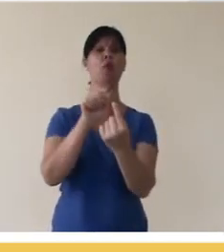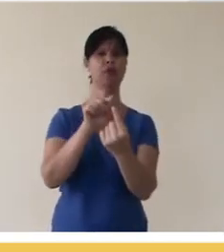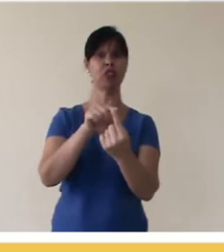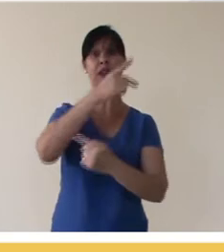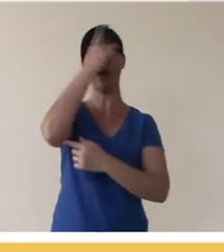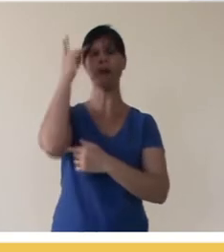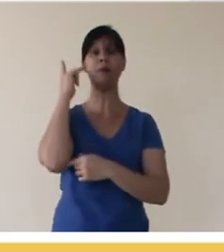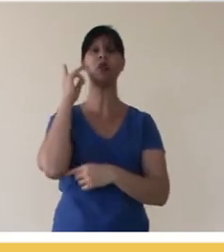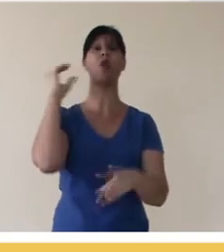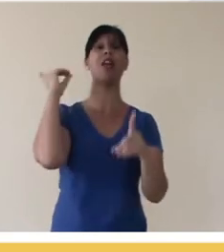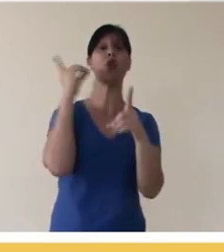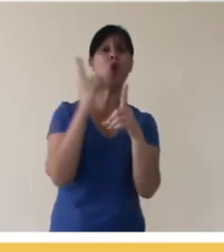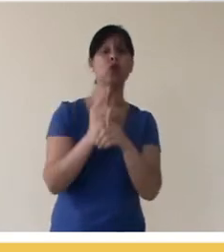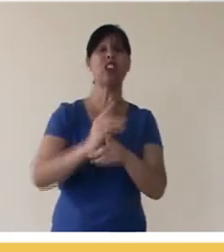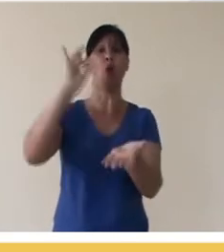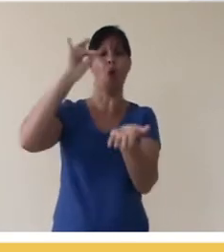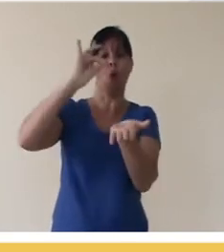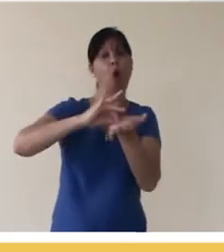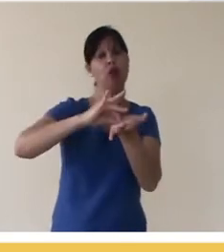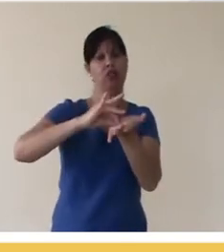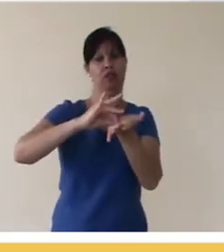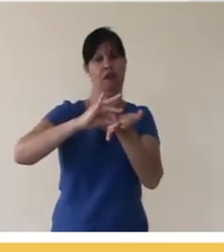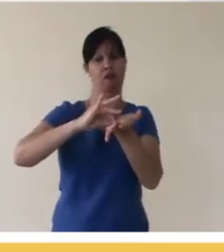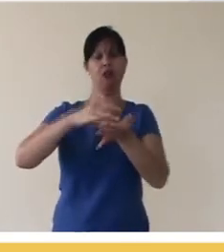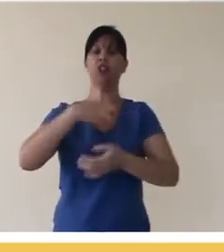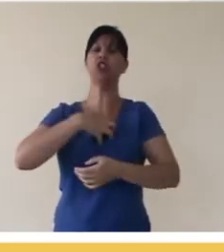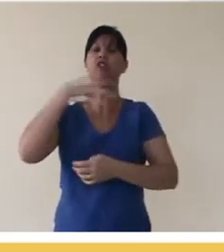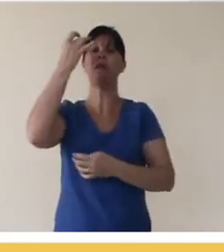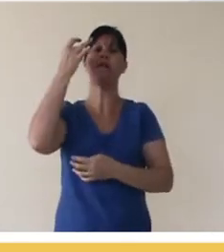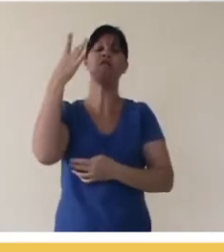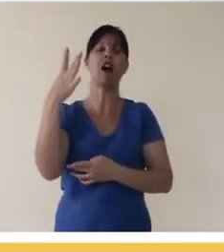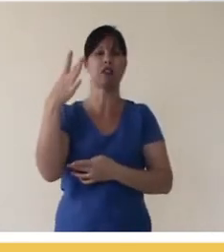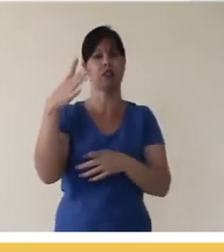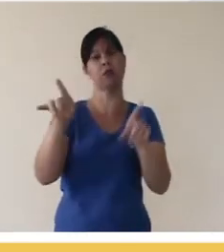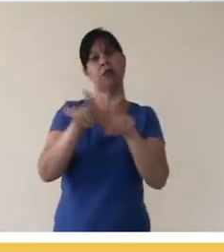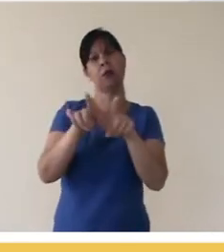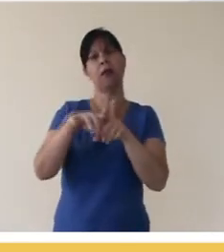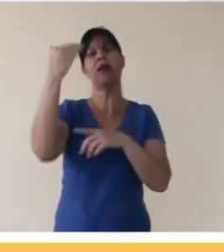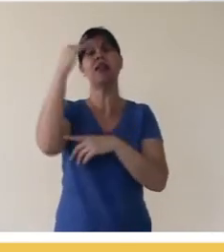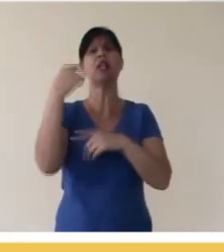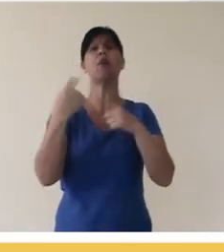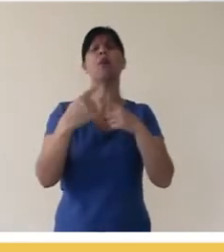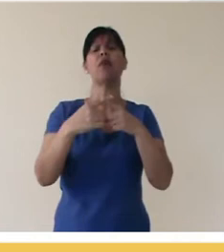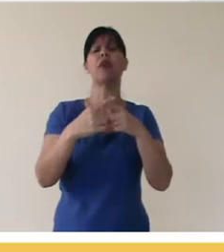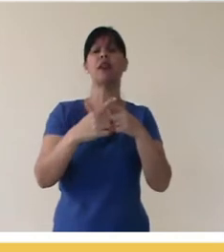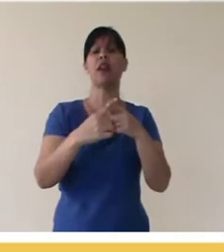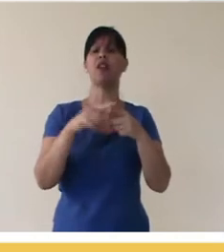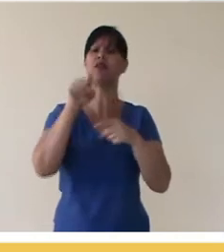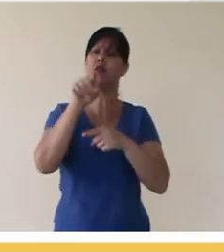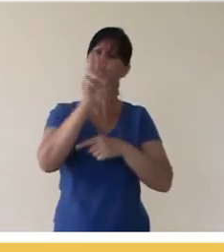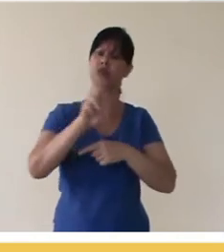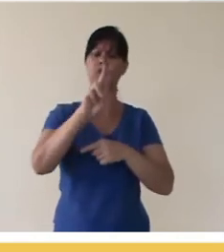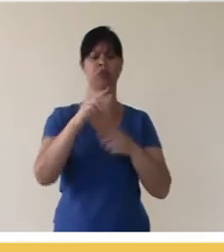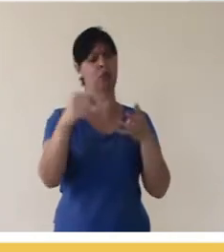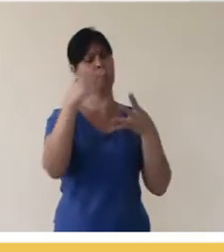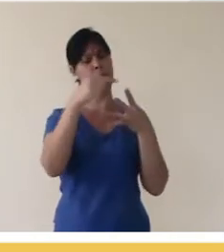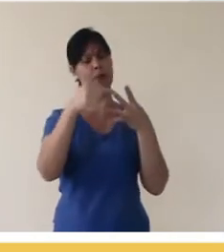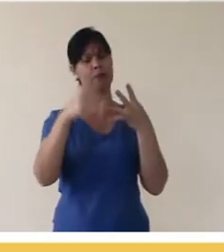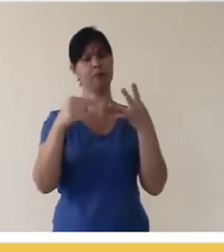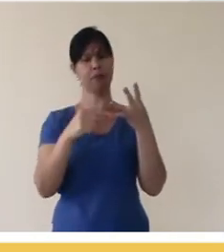objective is to make it possible for people to find the original version in the easiest way possible and to understand the license of the original work in